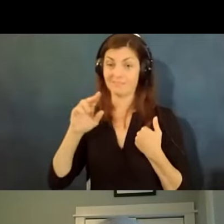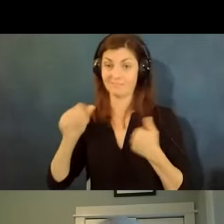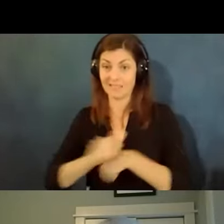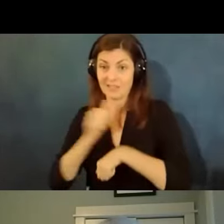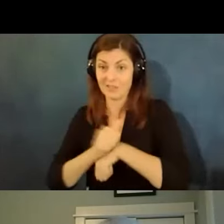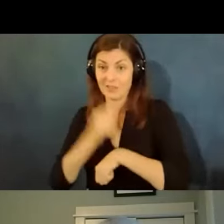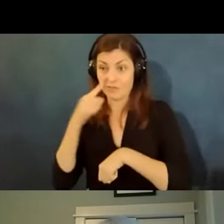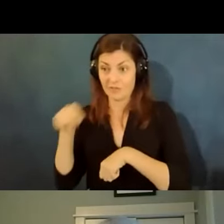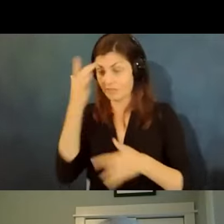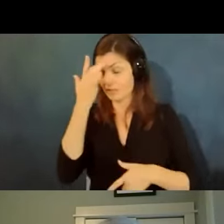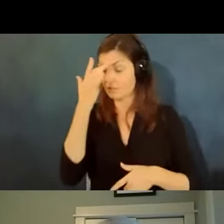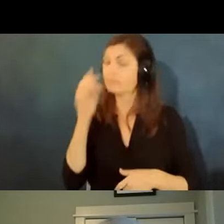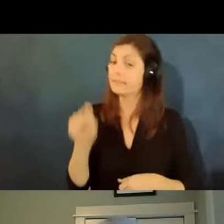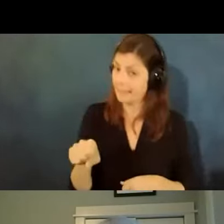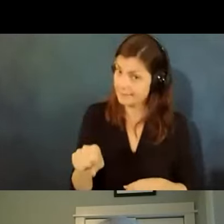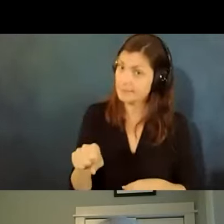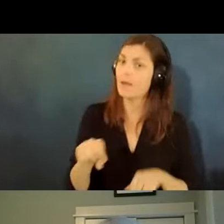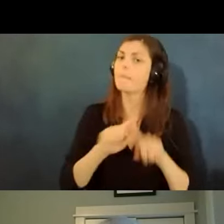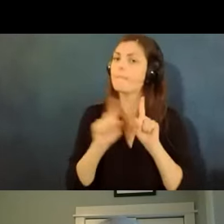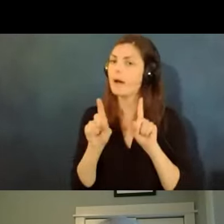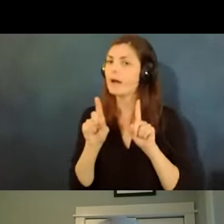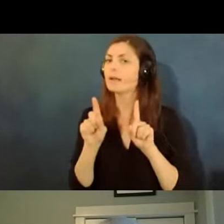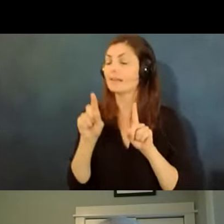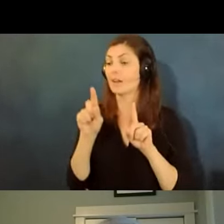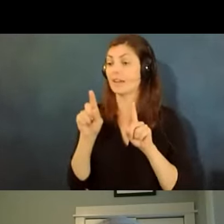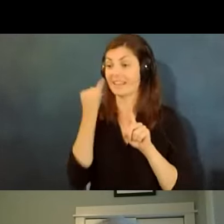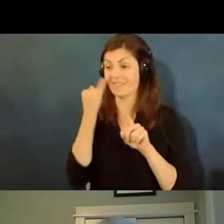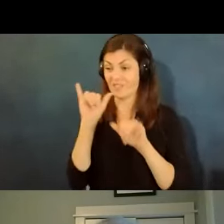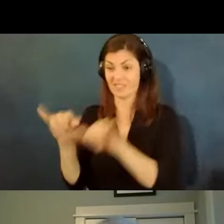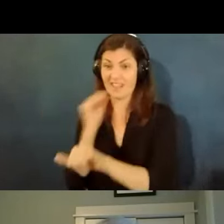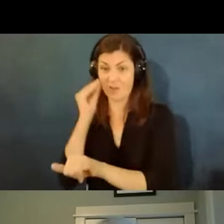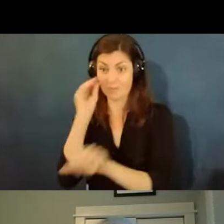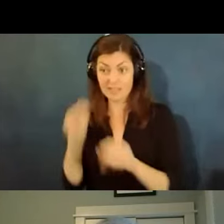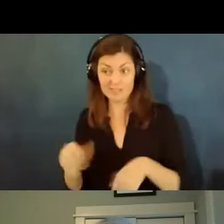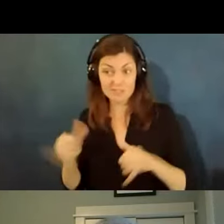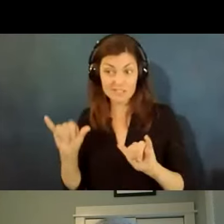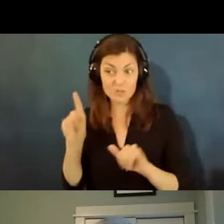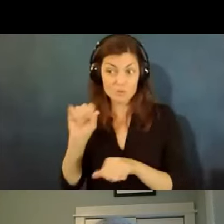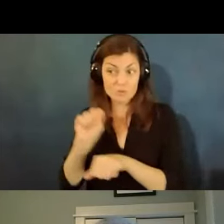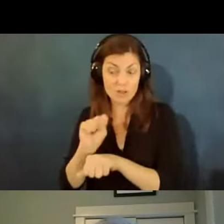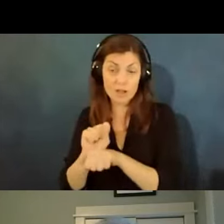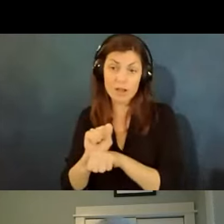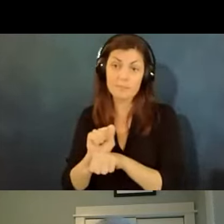essential functions with that accommodation and if the answer is no it might still be reasonable for